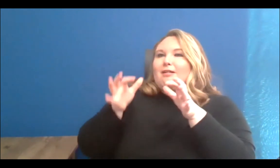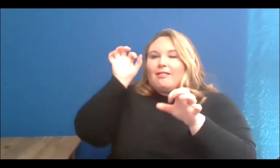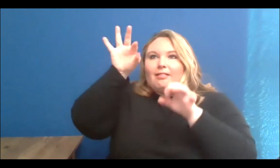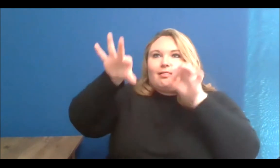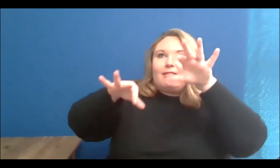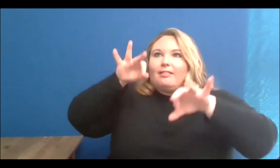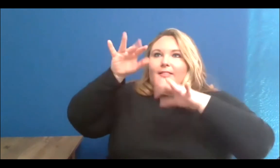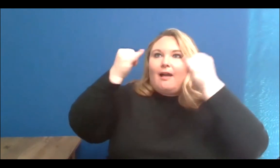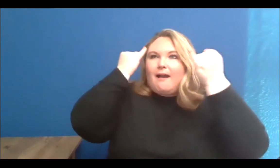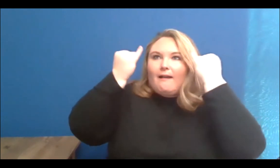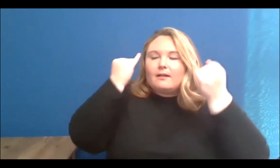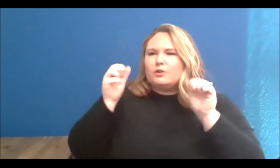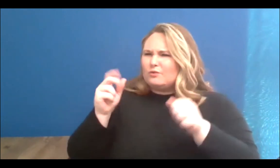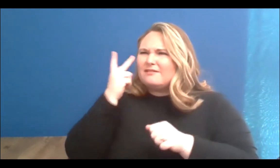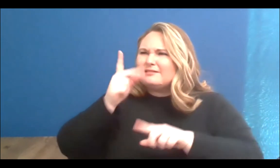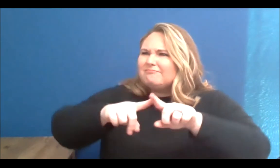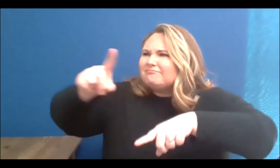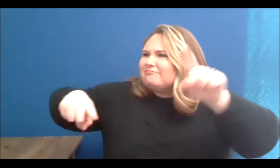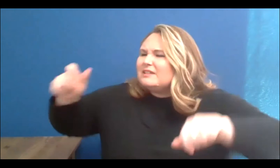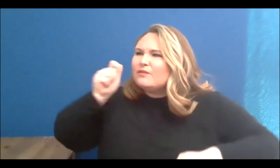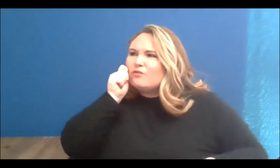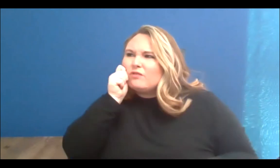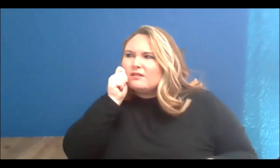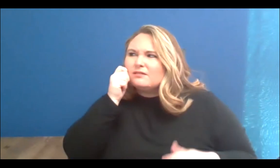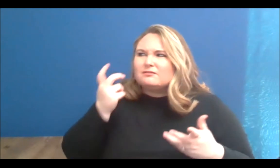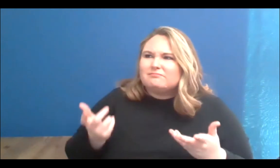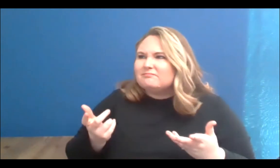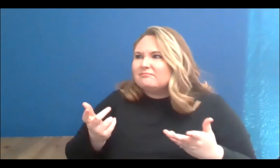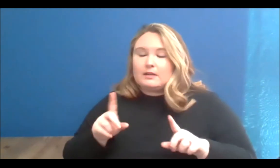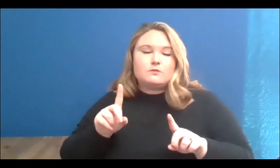they were few and far between, it was a very jarring experience for me